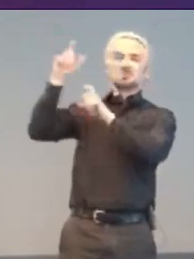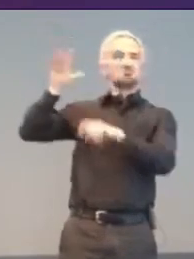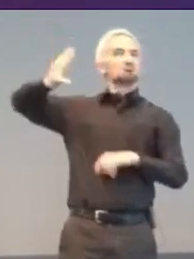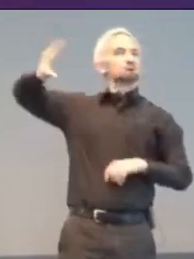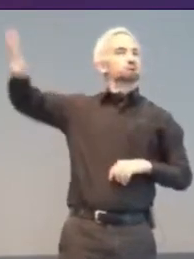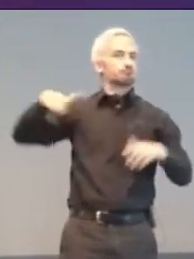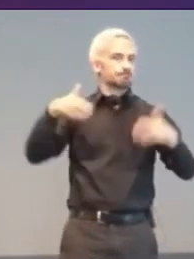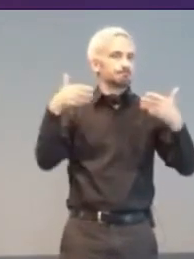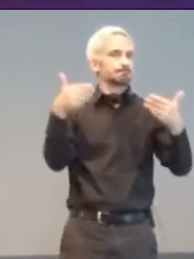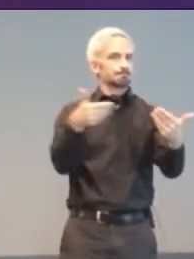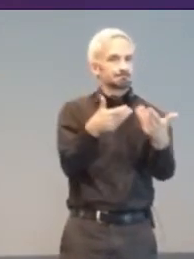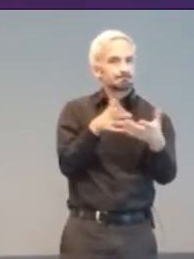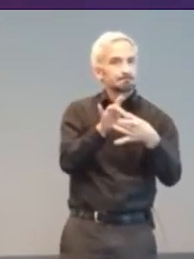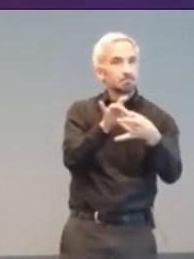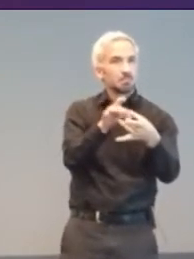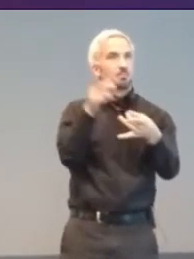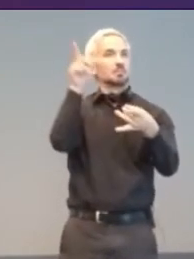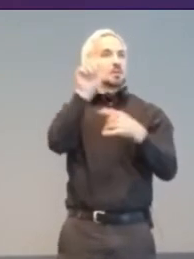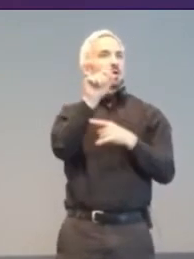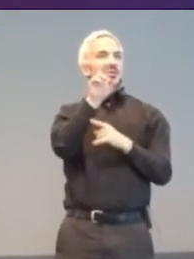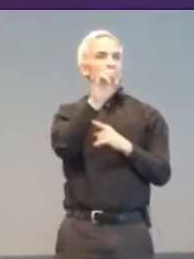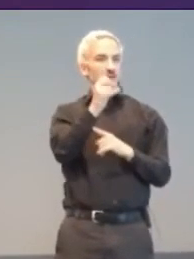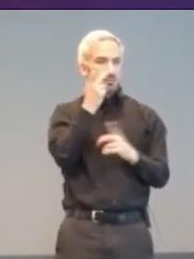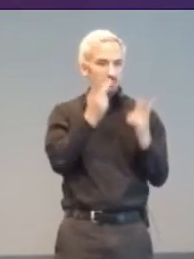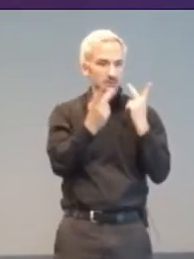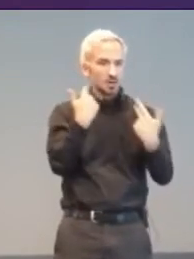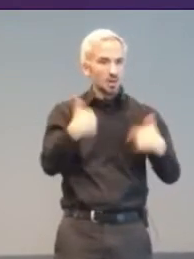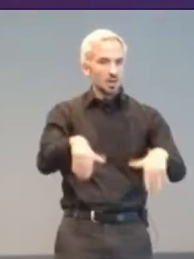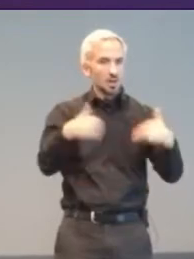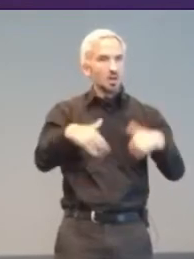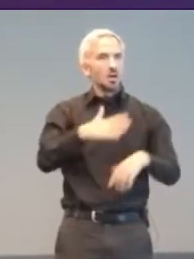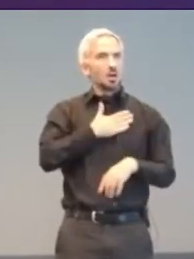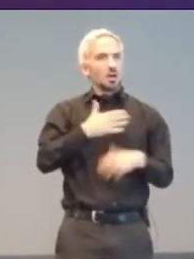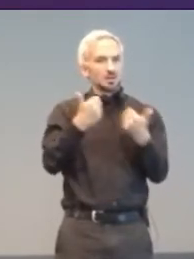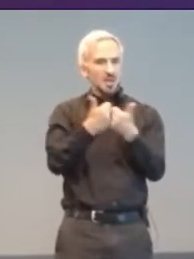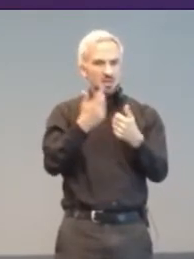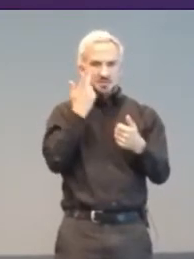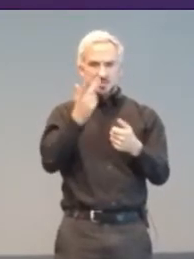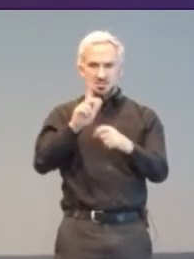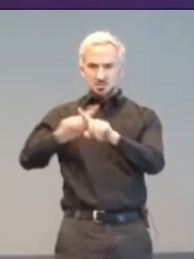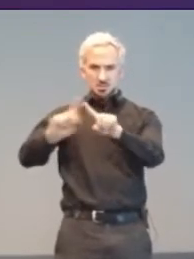Atari were happy to see all, and everyone play their games. It was all good P.R.